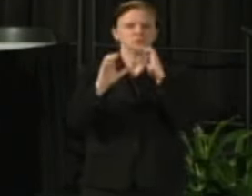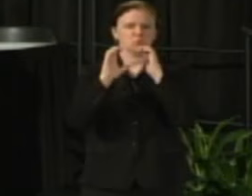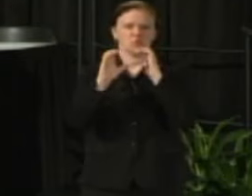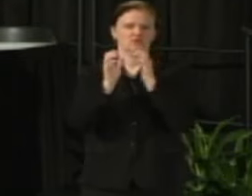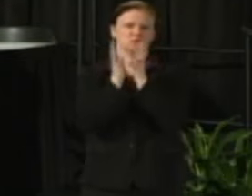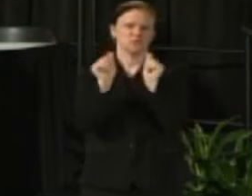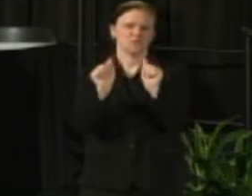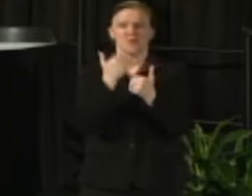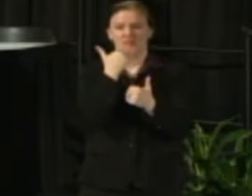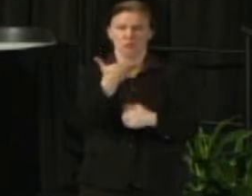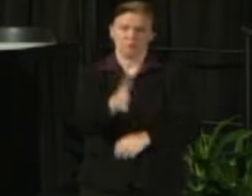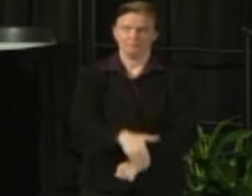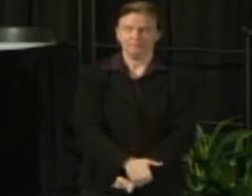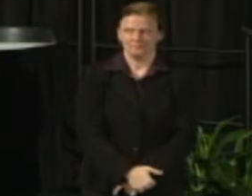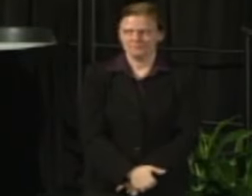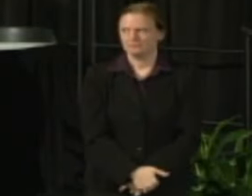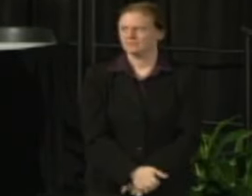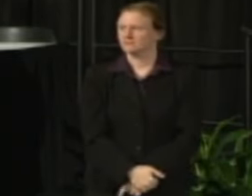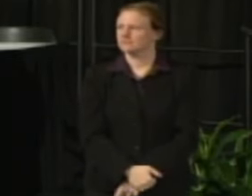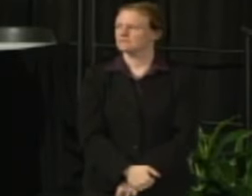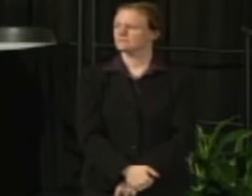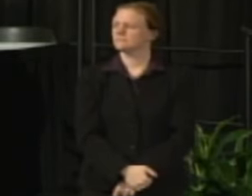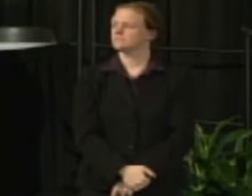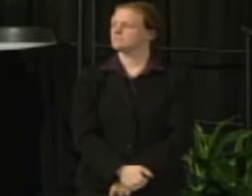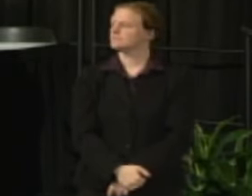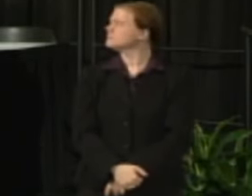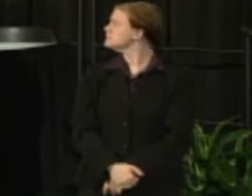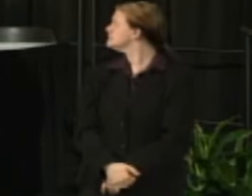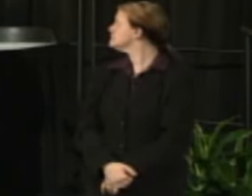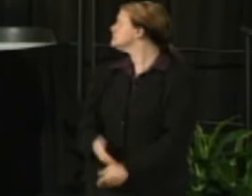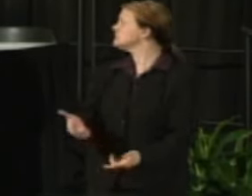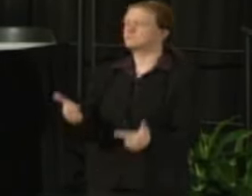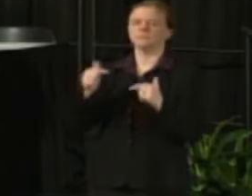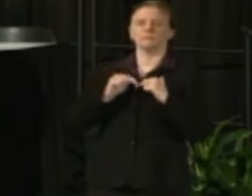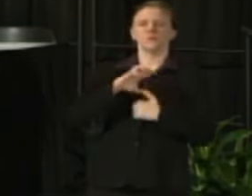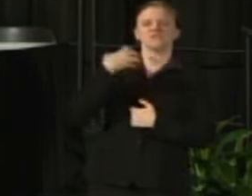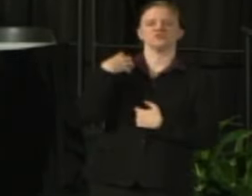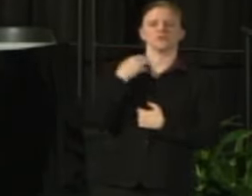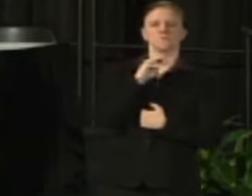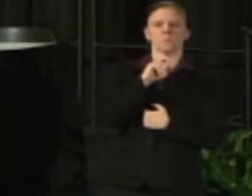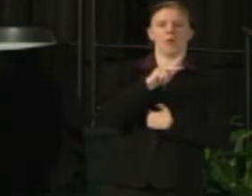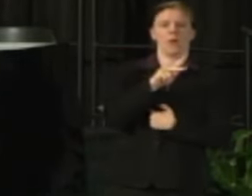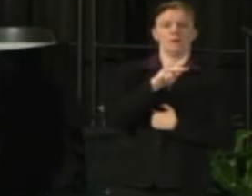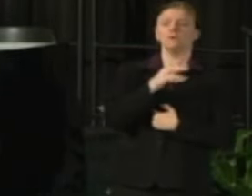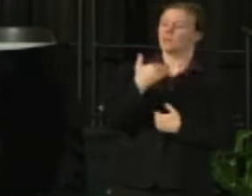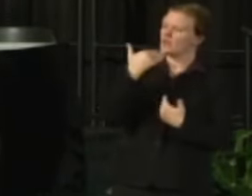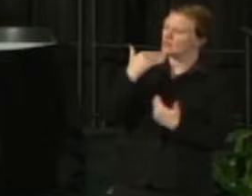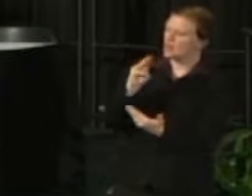Chancellor Mone: And I'd like to thank Mark also for the heroic efforts